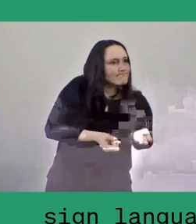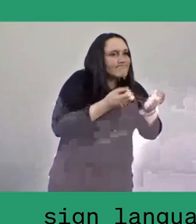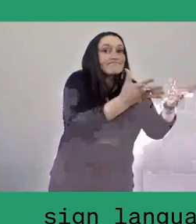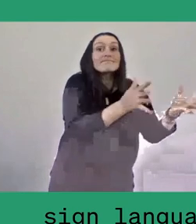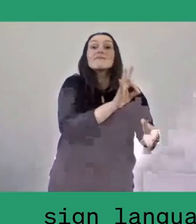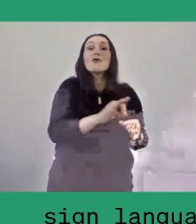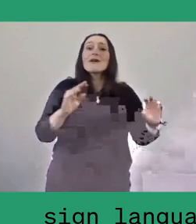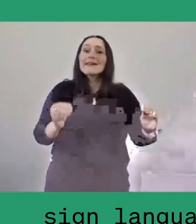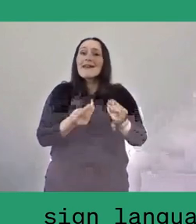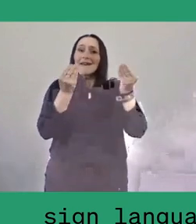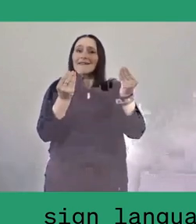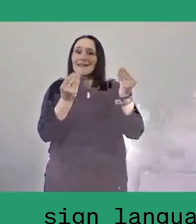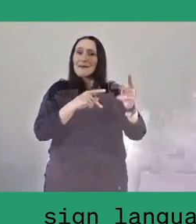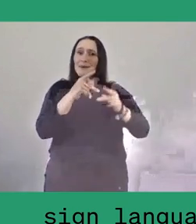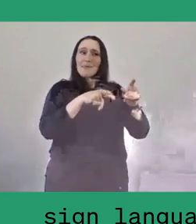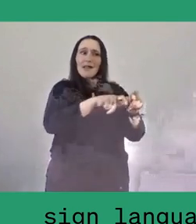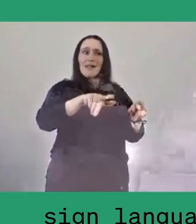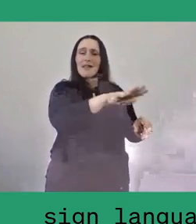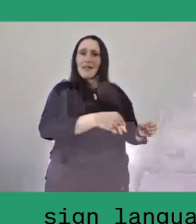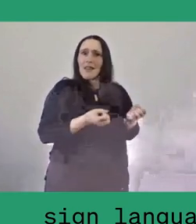They set up bookshops for youth